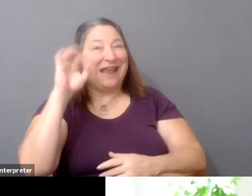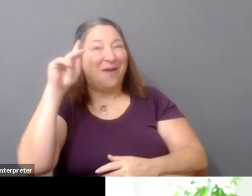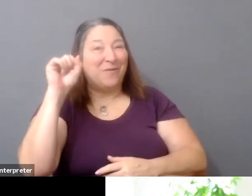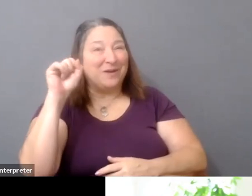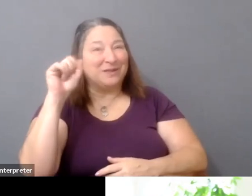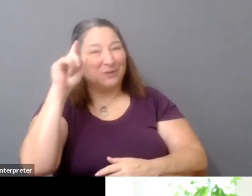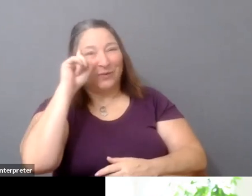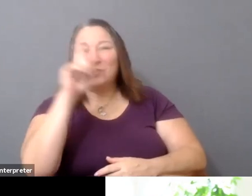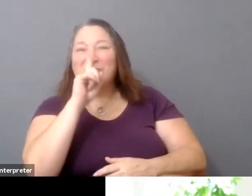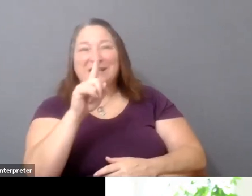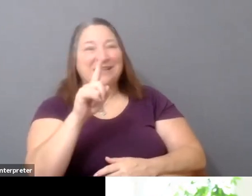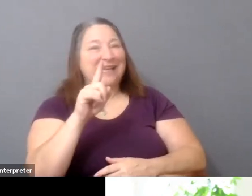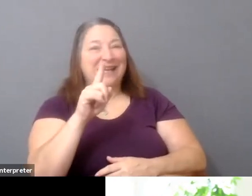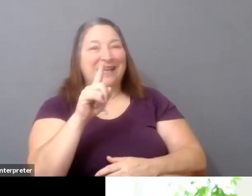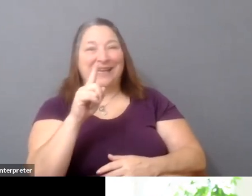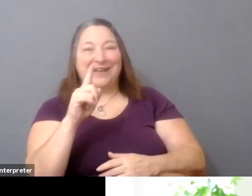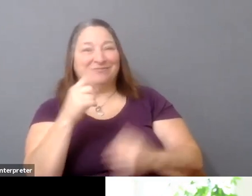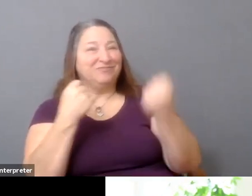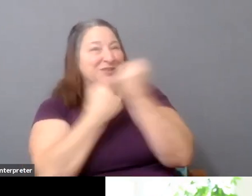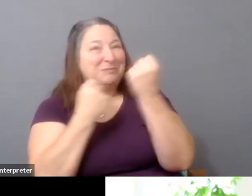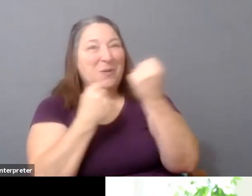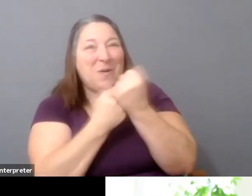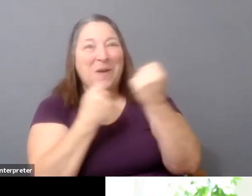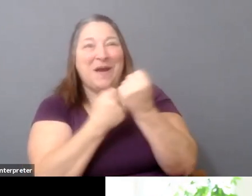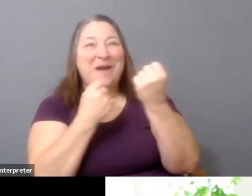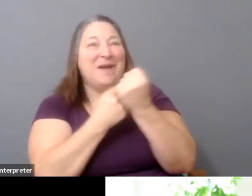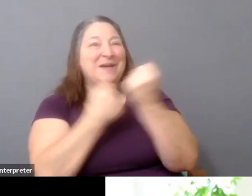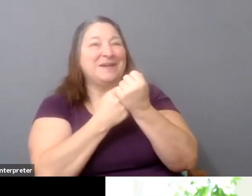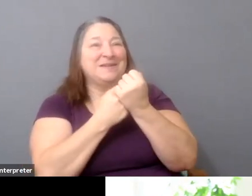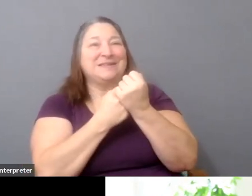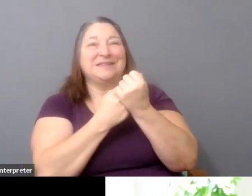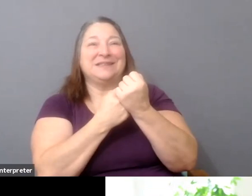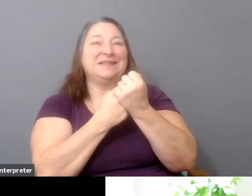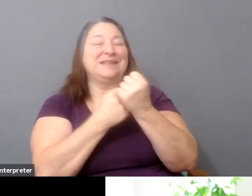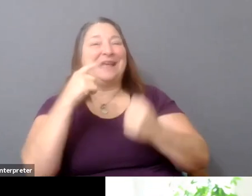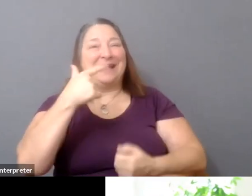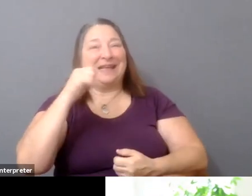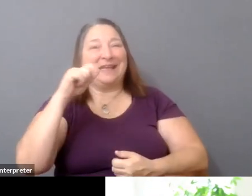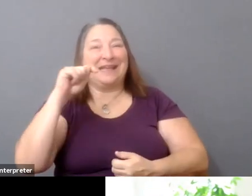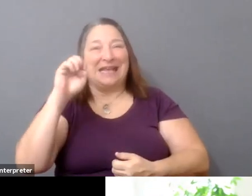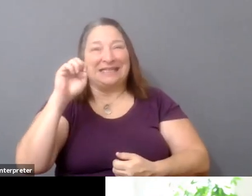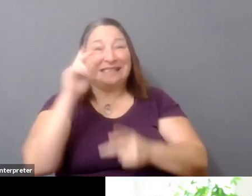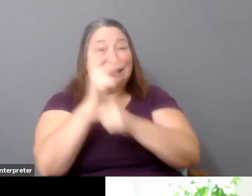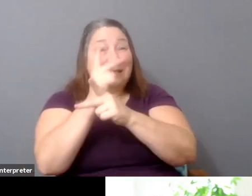But I think the reality of the situation is that once people understood how to wield network power,